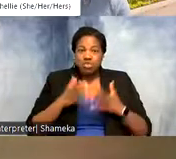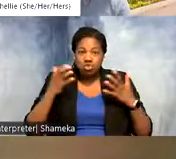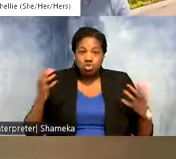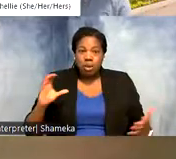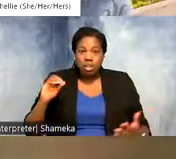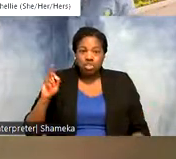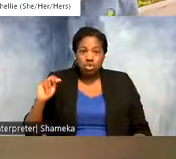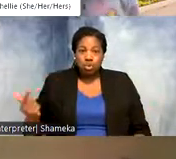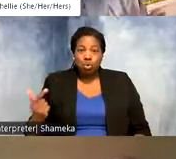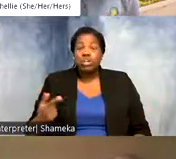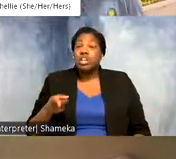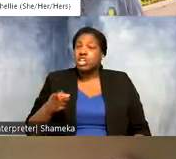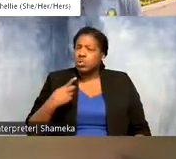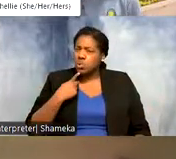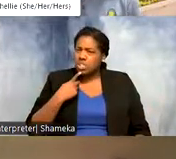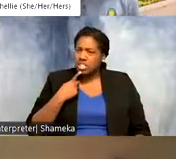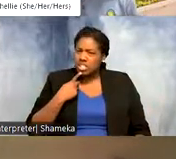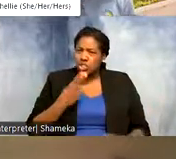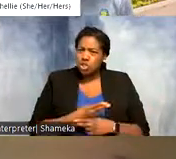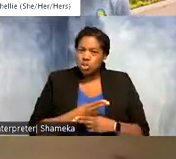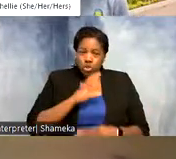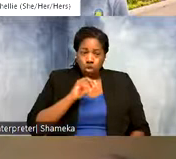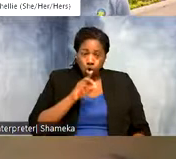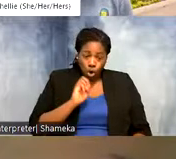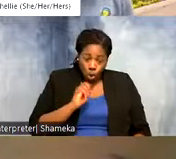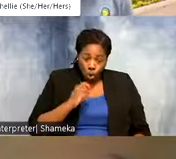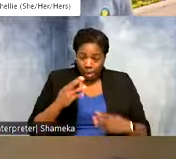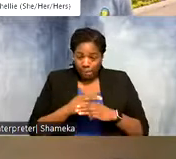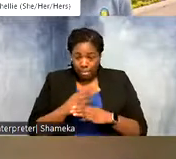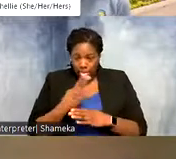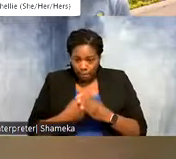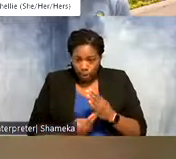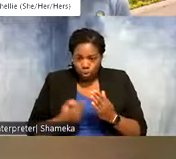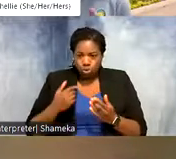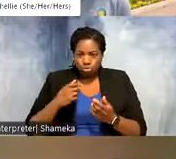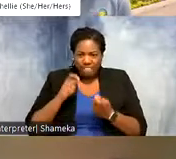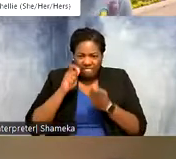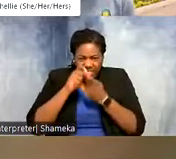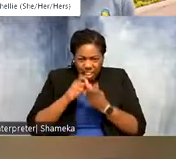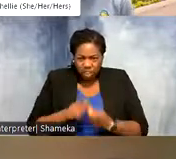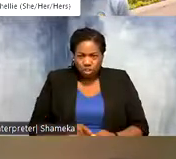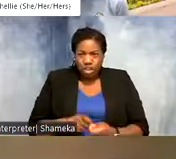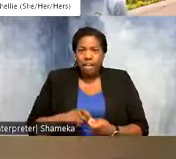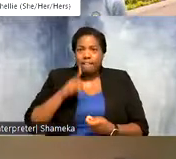So you mentioned that you use the codes and the math to help with the accuracy of the bird locations.